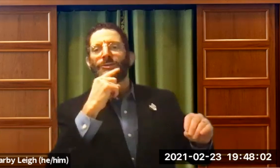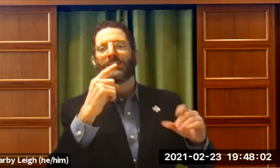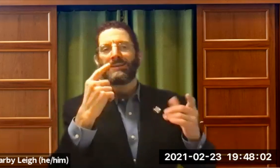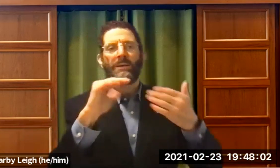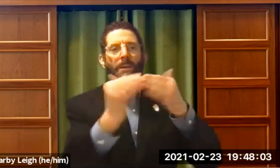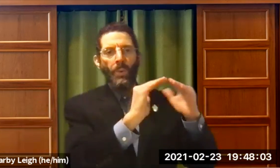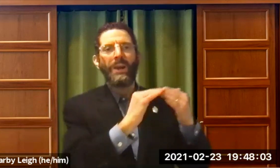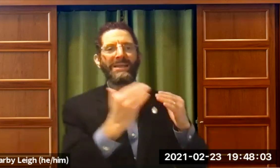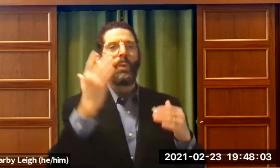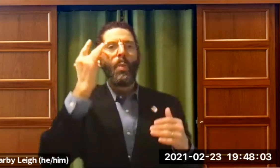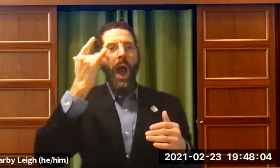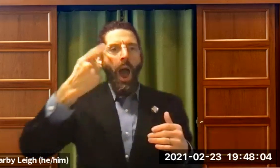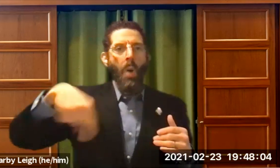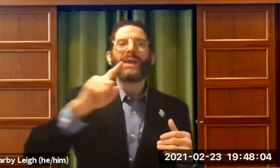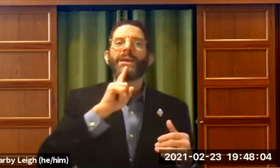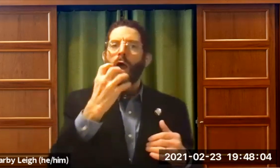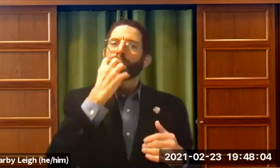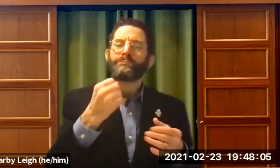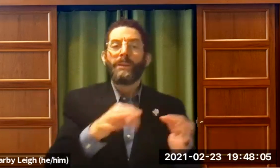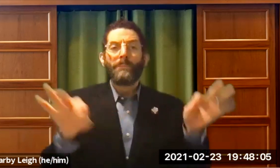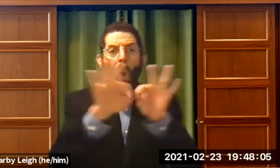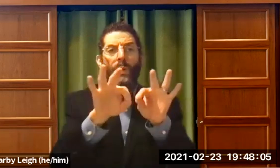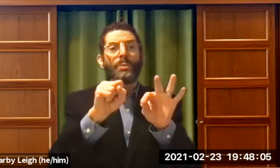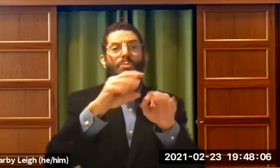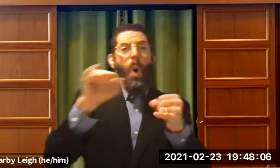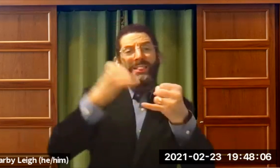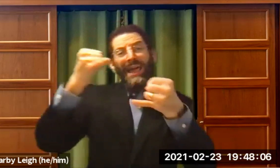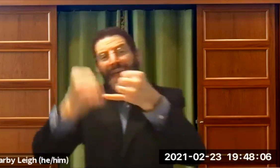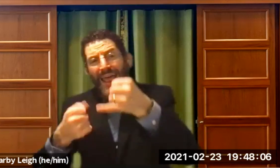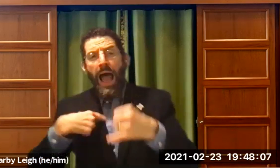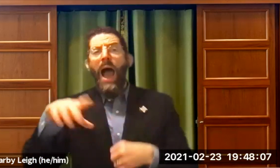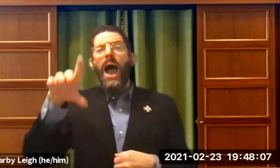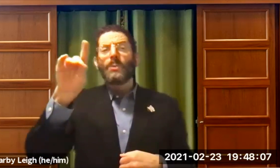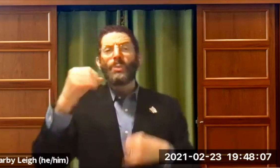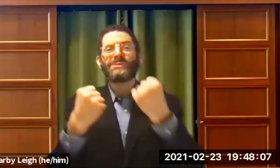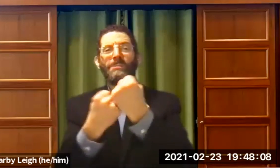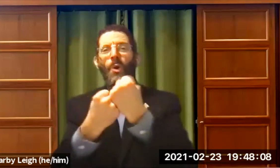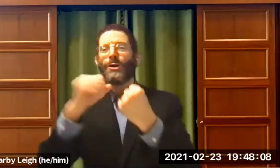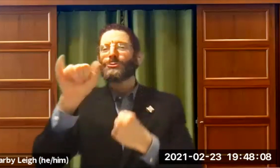to teach the hearing community why need to value ourselves.